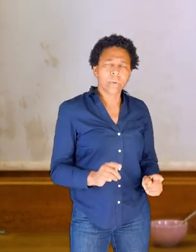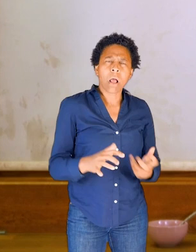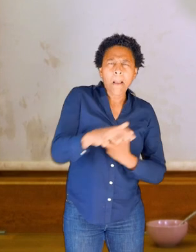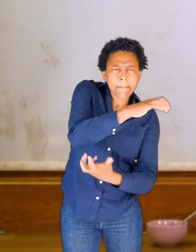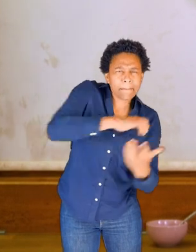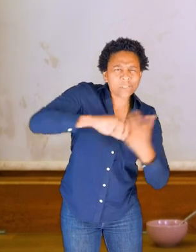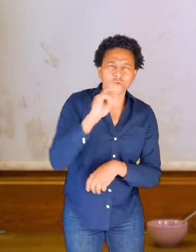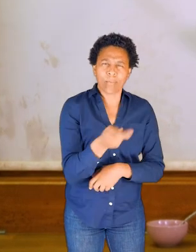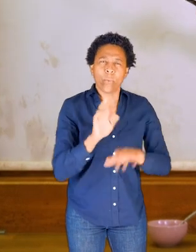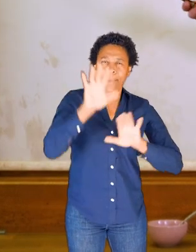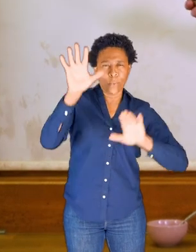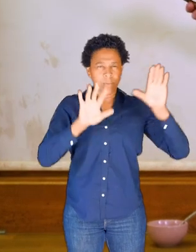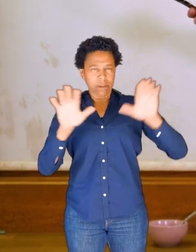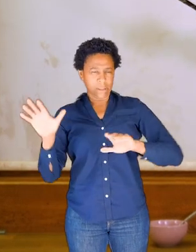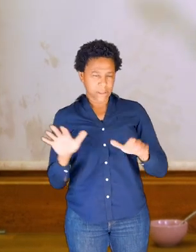a mixture of the two.